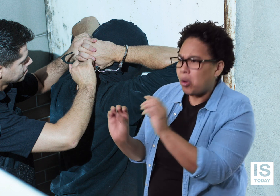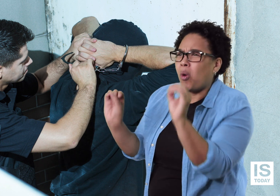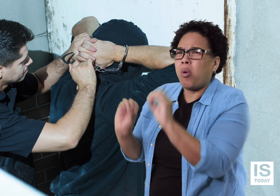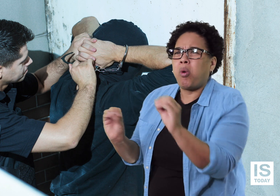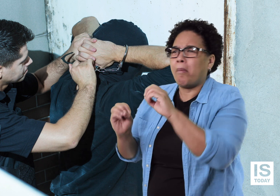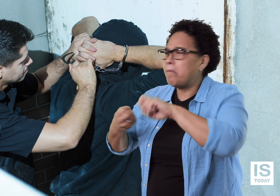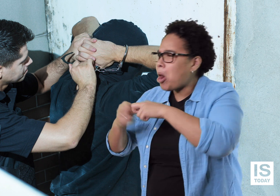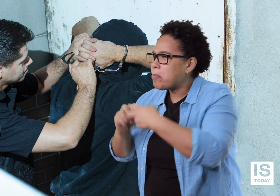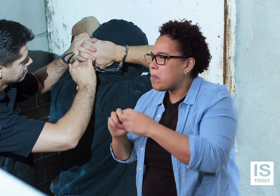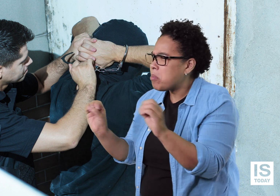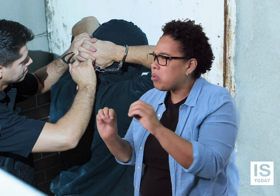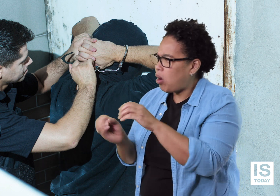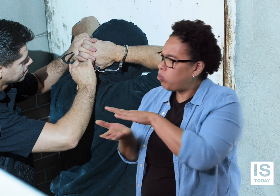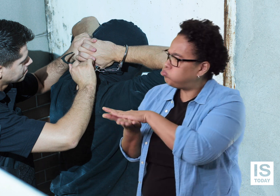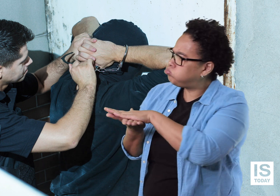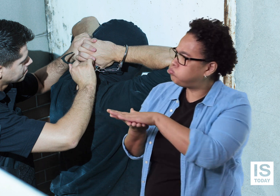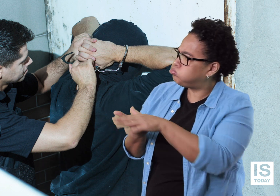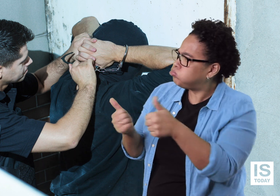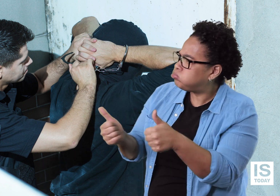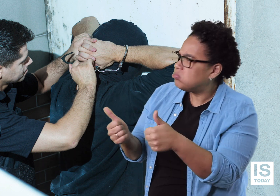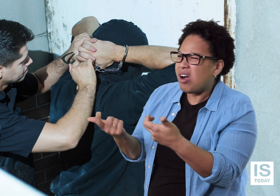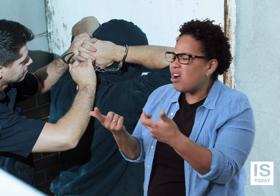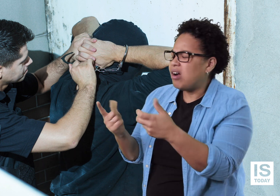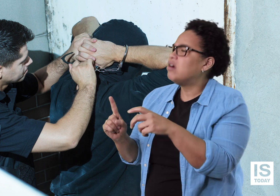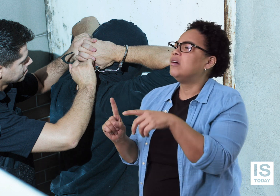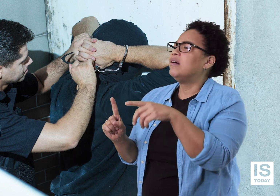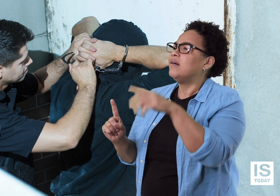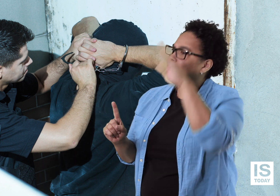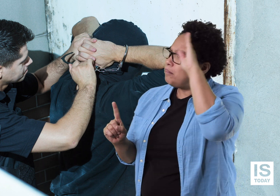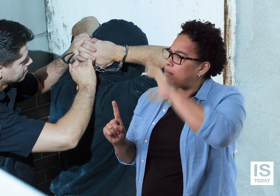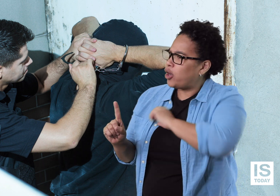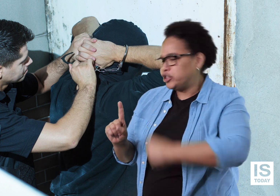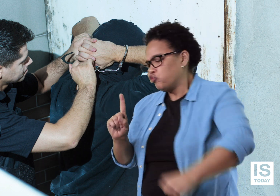use excessive brutality.